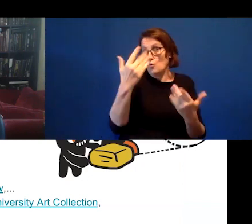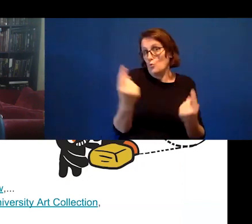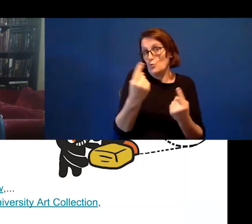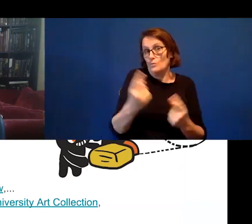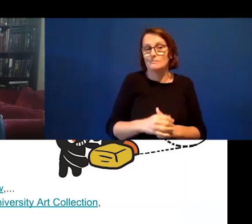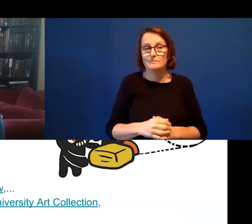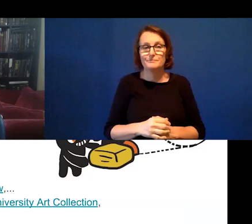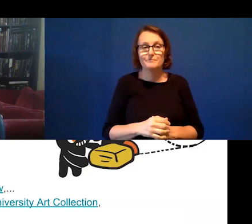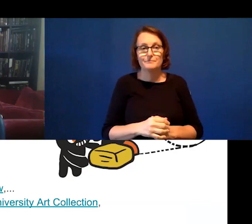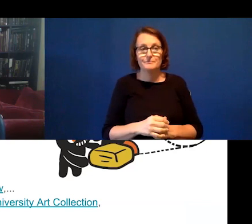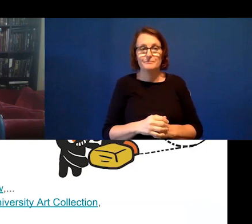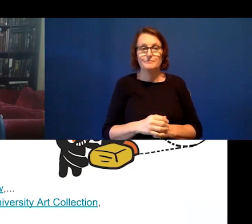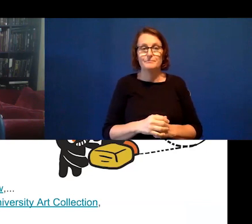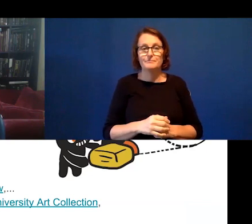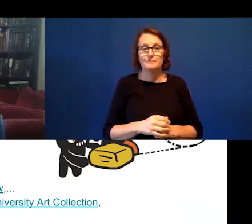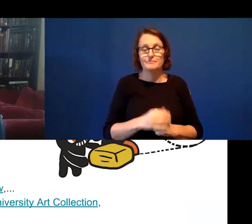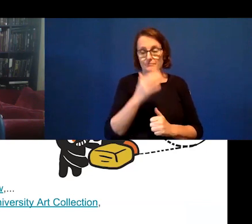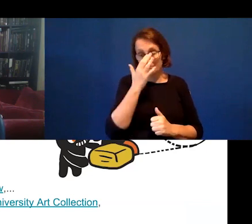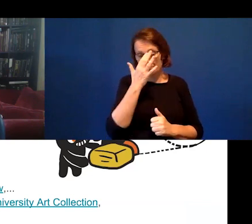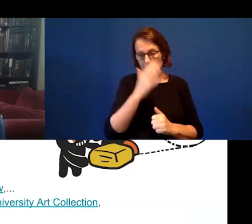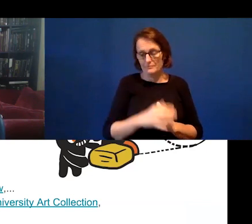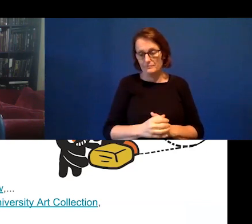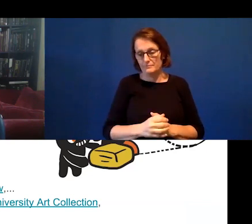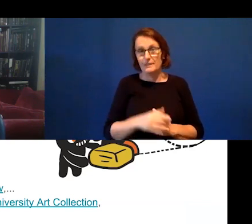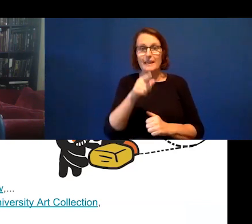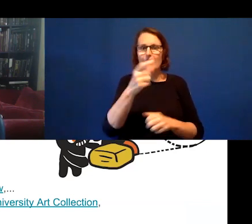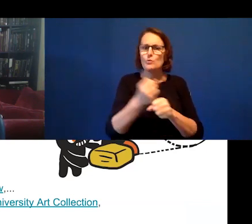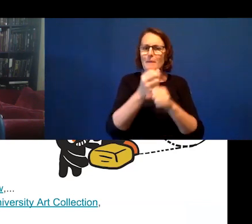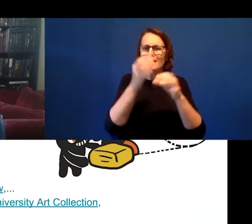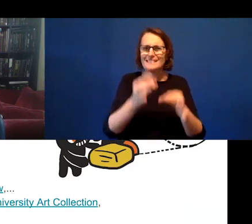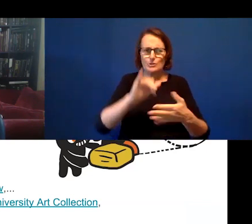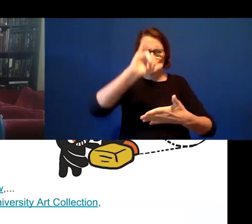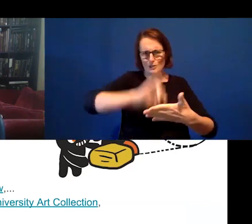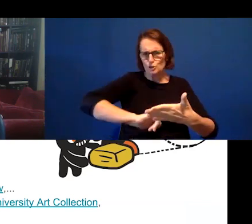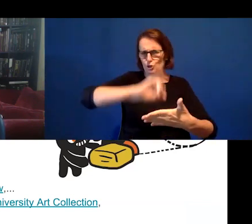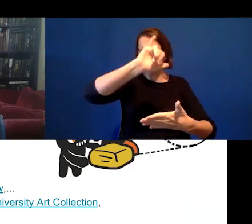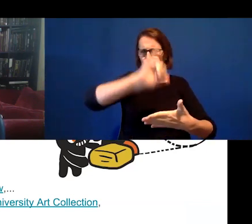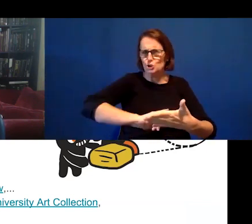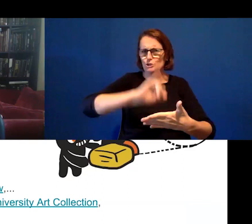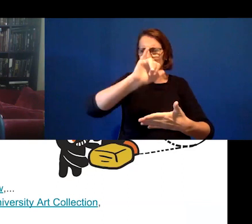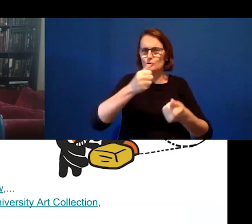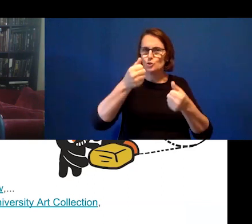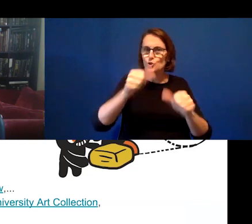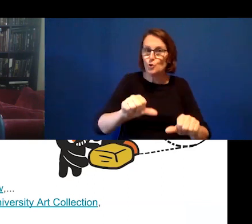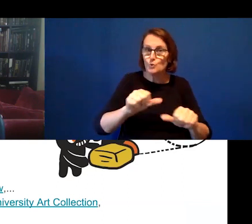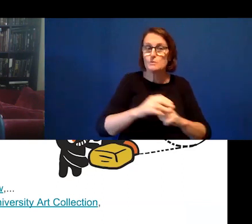So, this is another question that comes up when you're making decisions about platforms. Should you go with